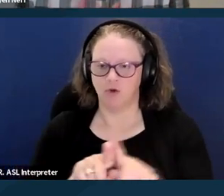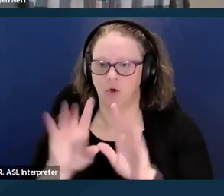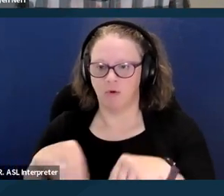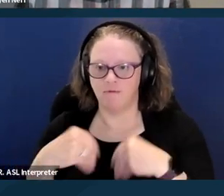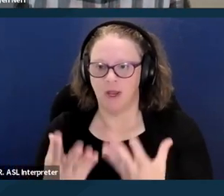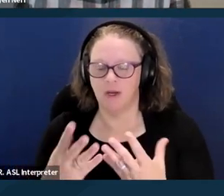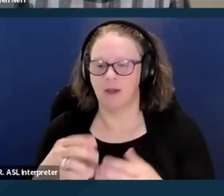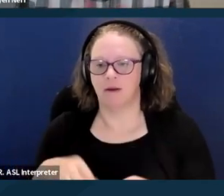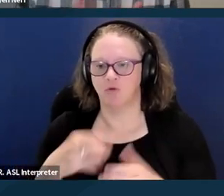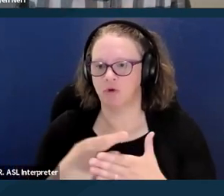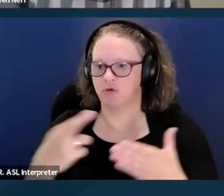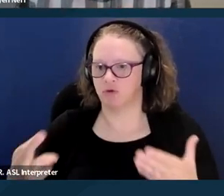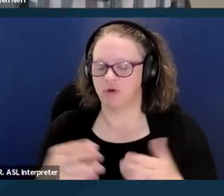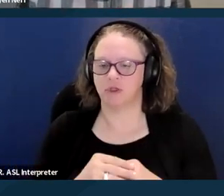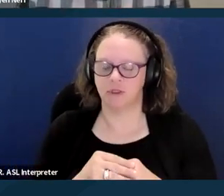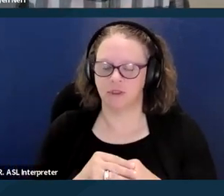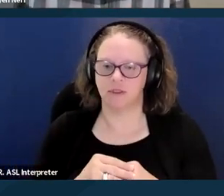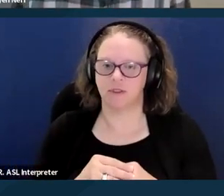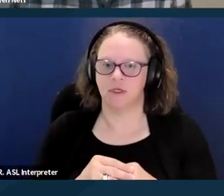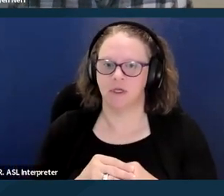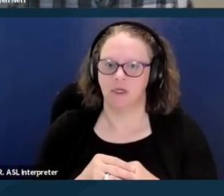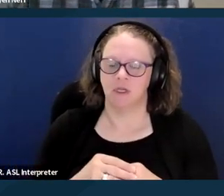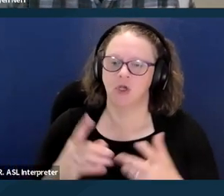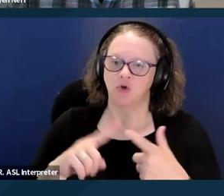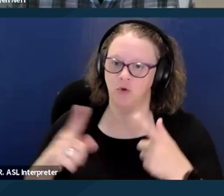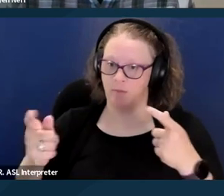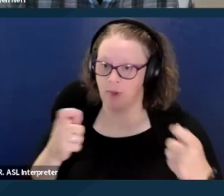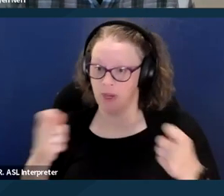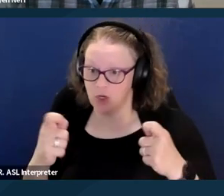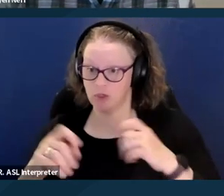to manage and stabilize the health of person who has HIV or AIDS,